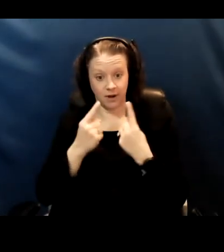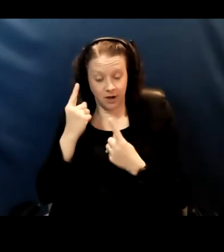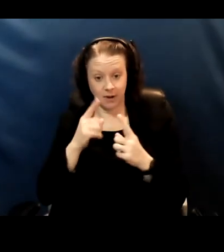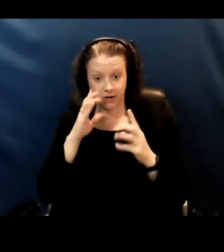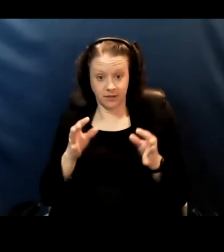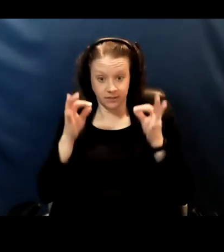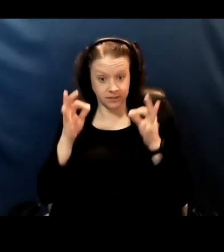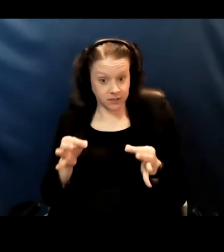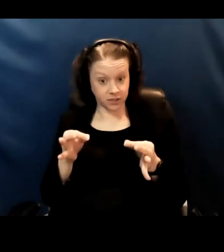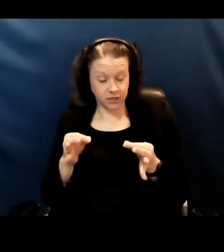it means,